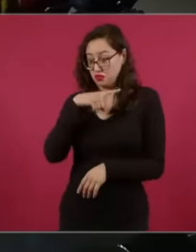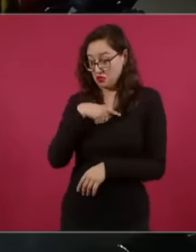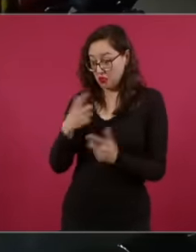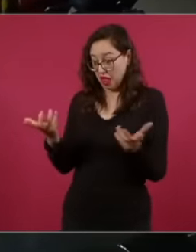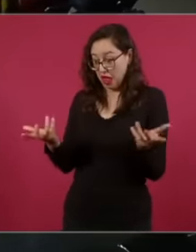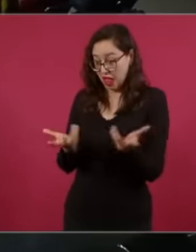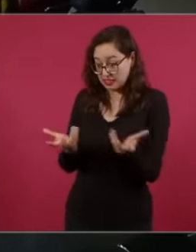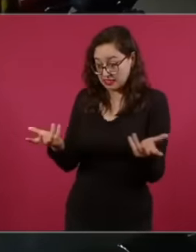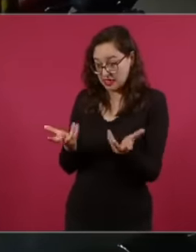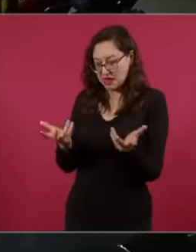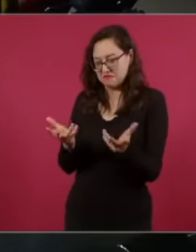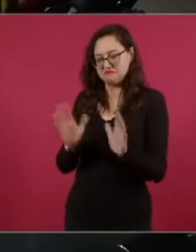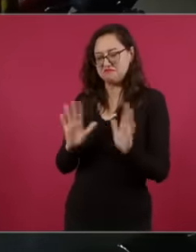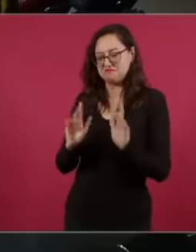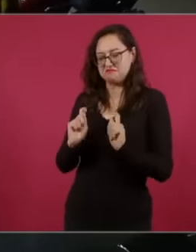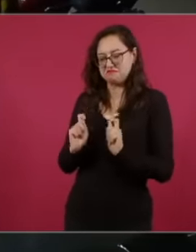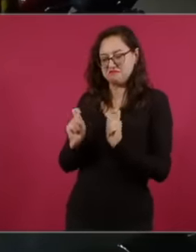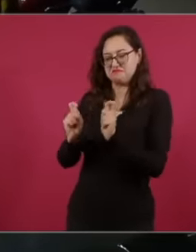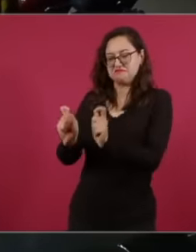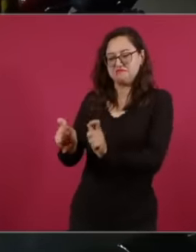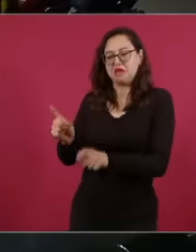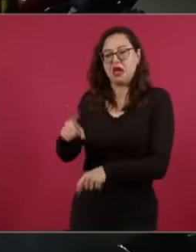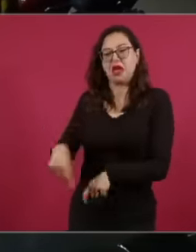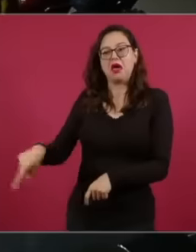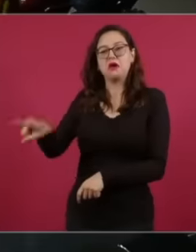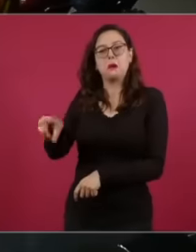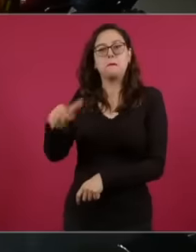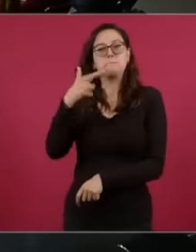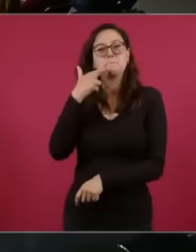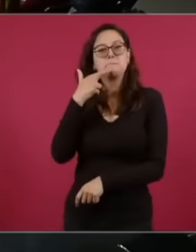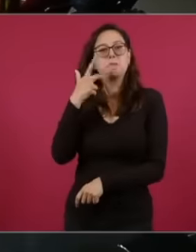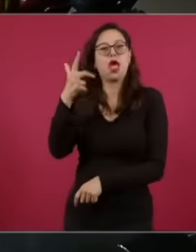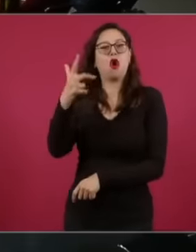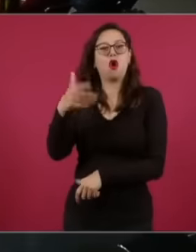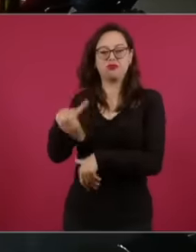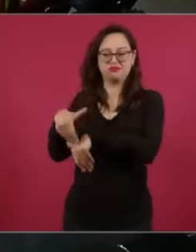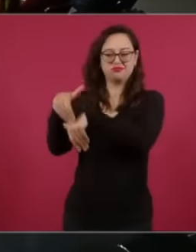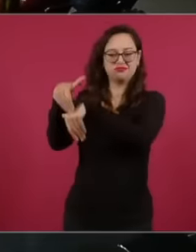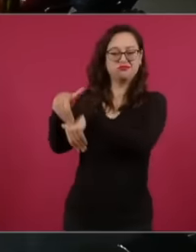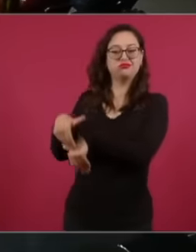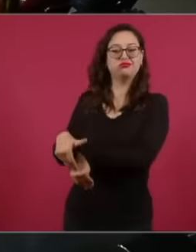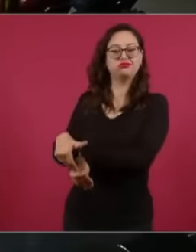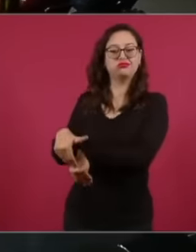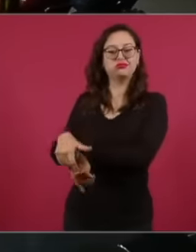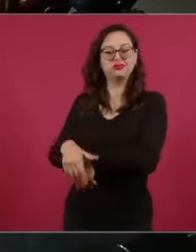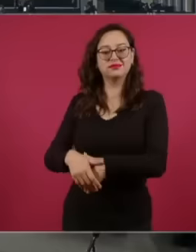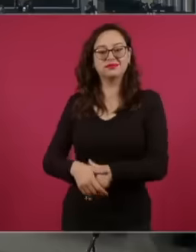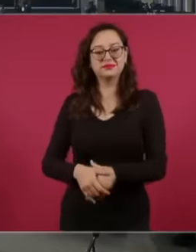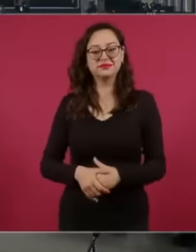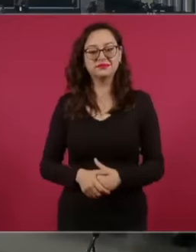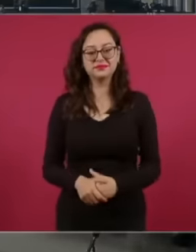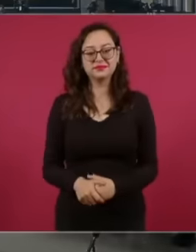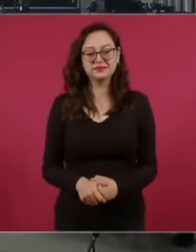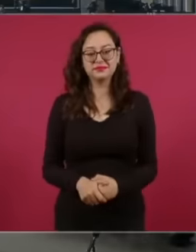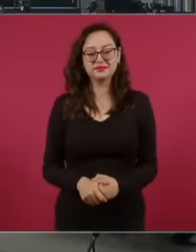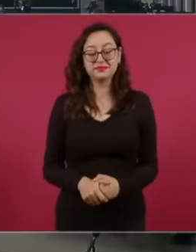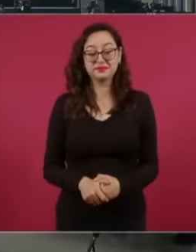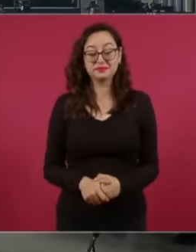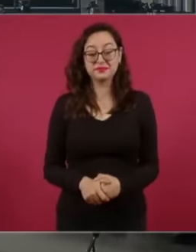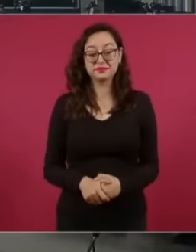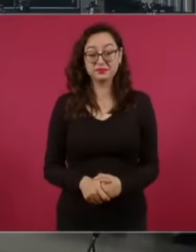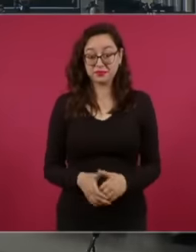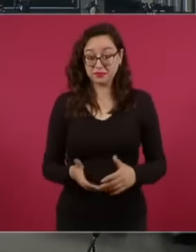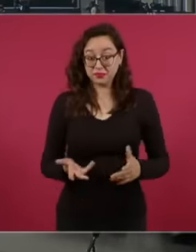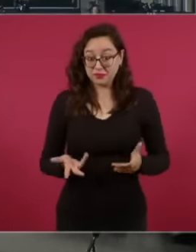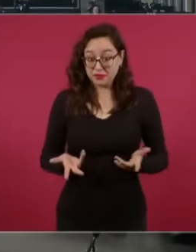done. This is